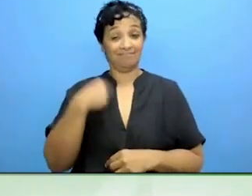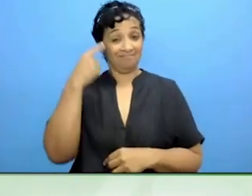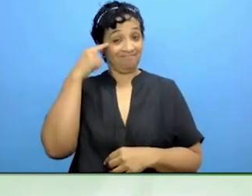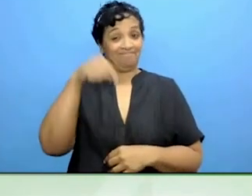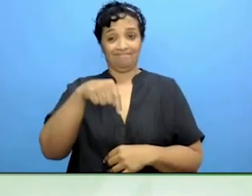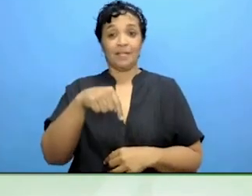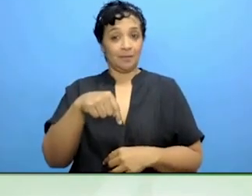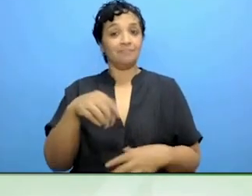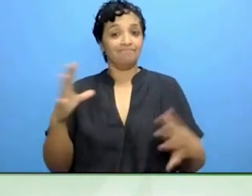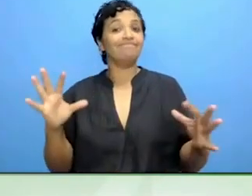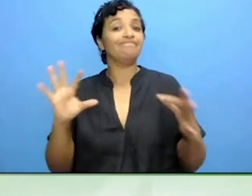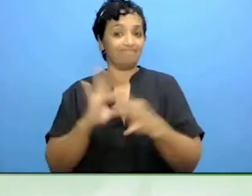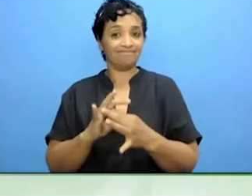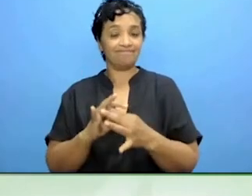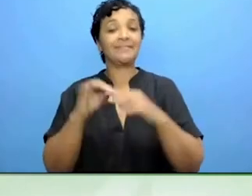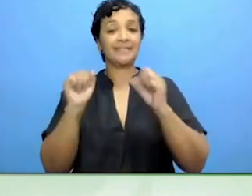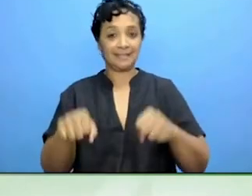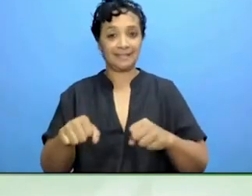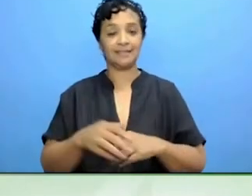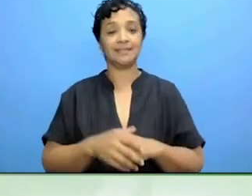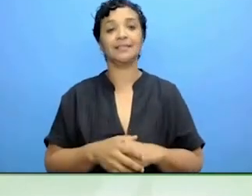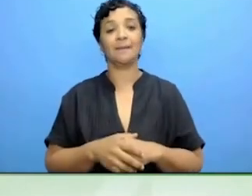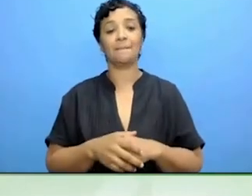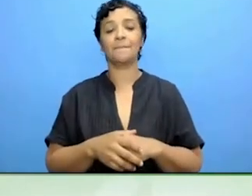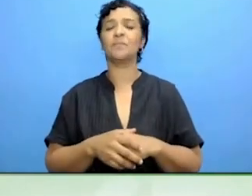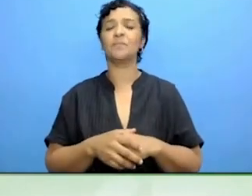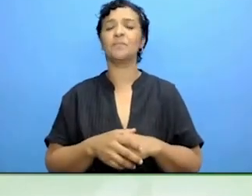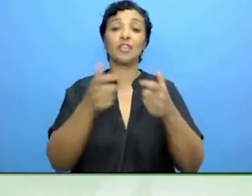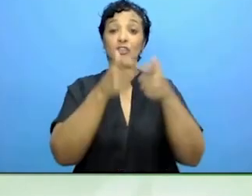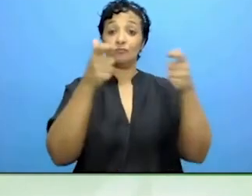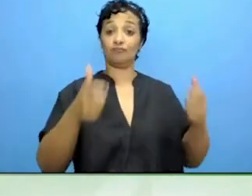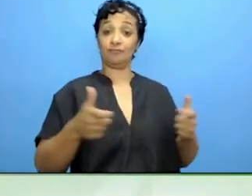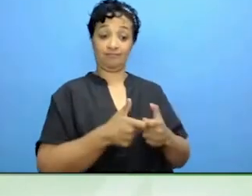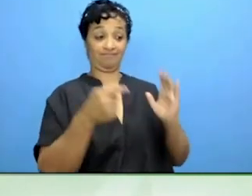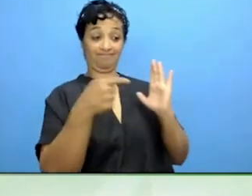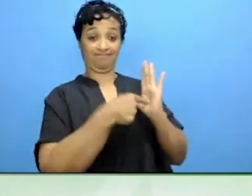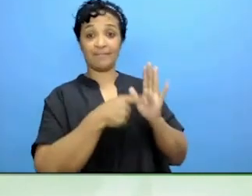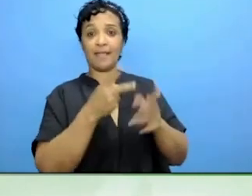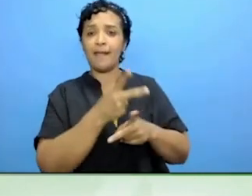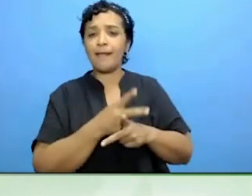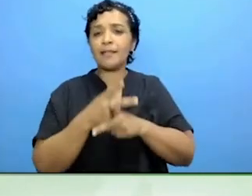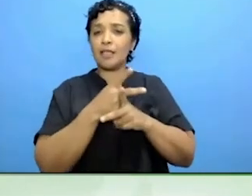Underneath the care strategy that the Commission has launched, it has